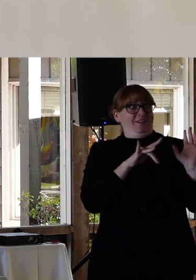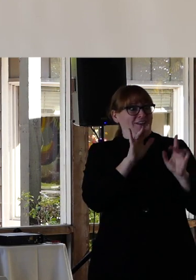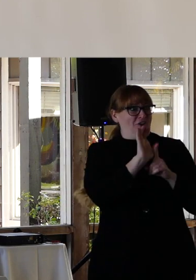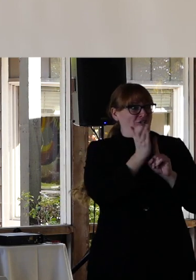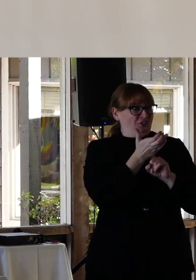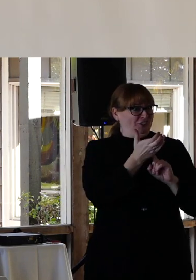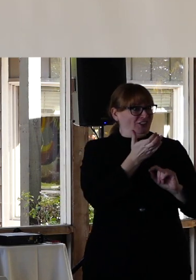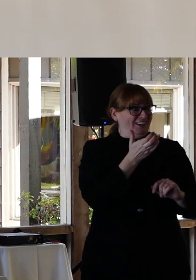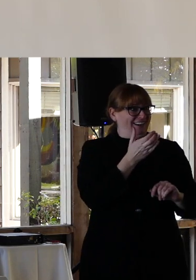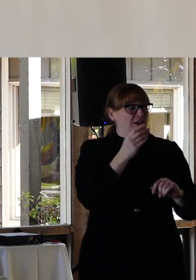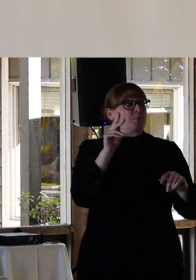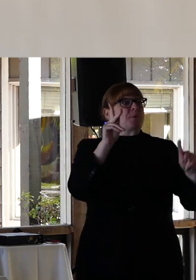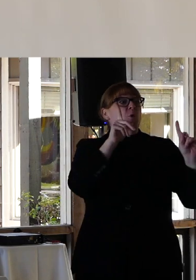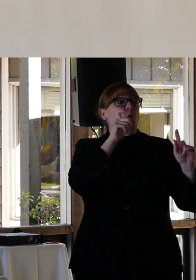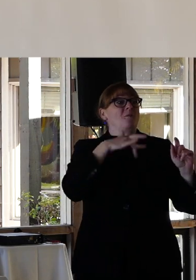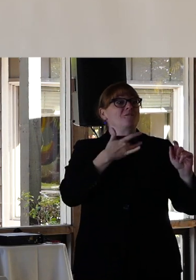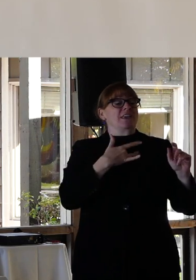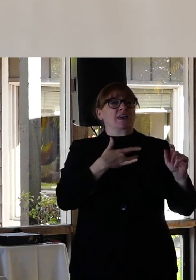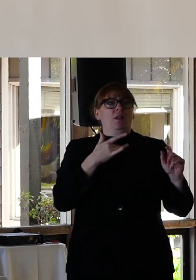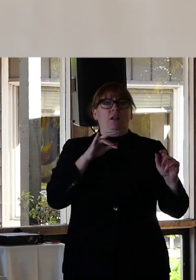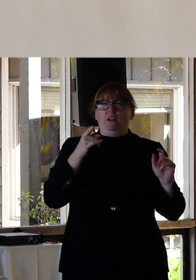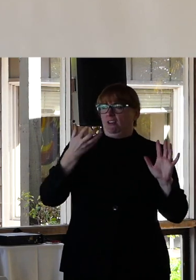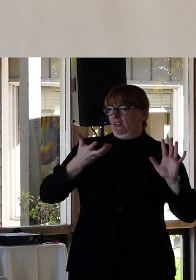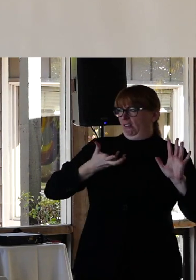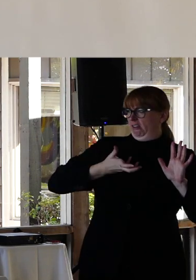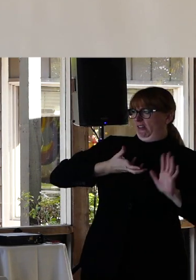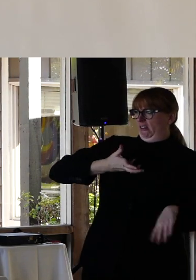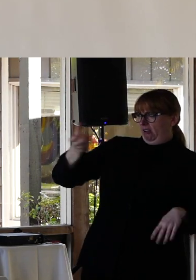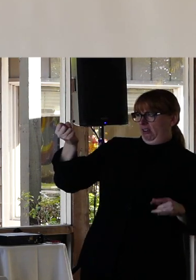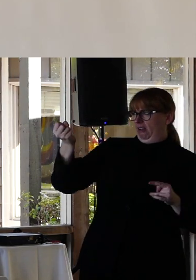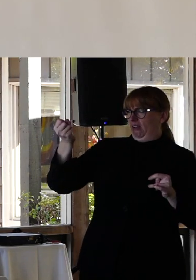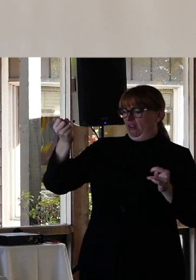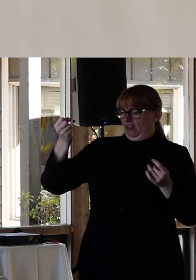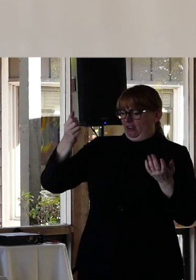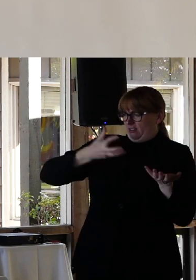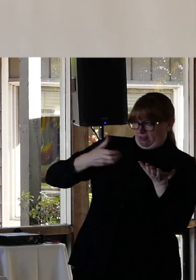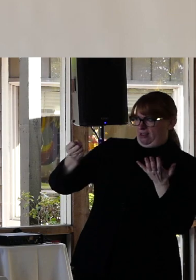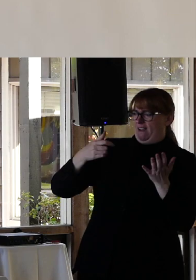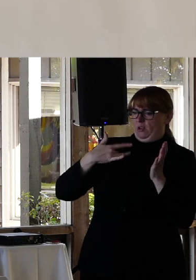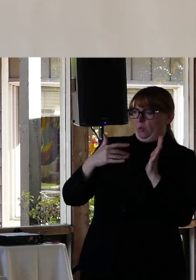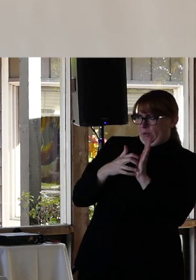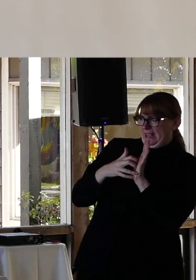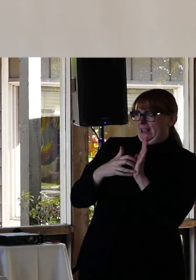of people who feel disempowered or weak can use dehumanizing language